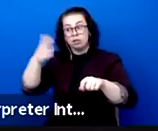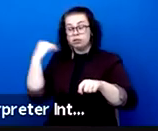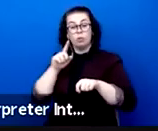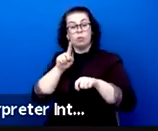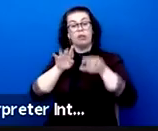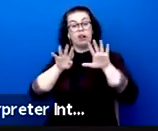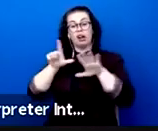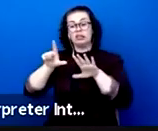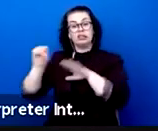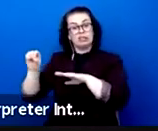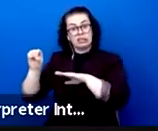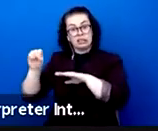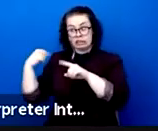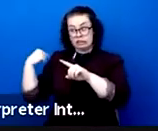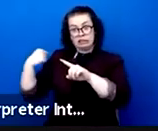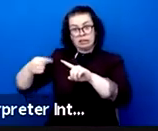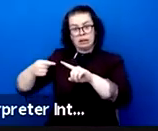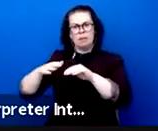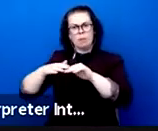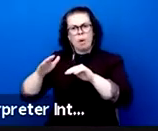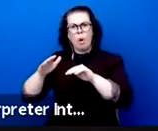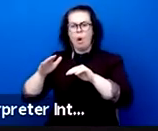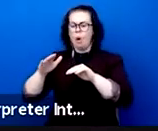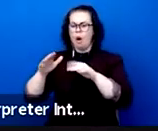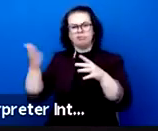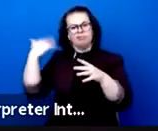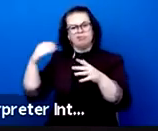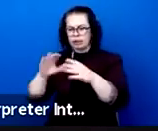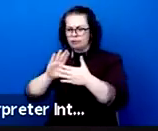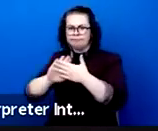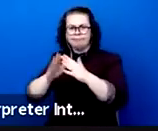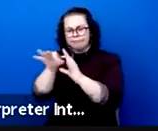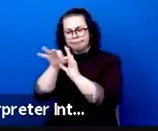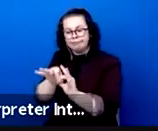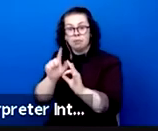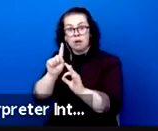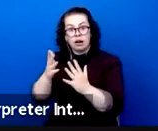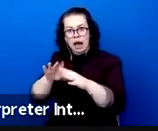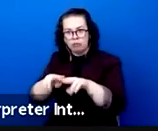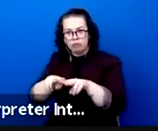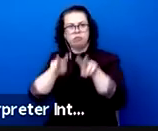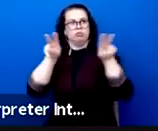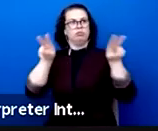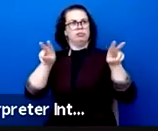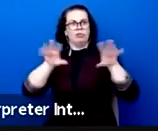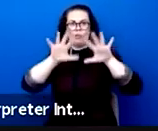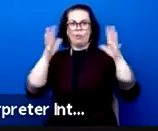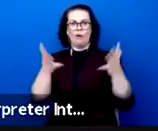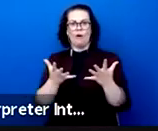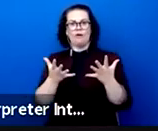considerably more international, specifically at the European level thanks in particular to